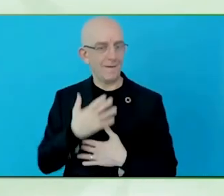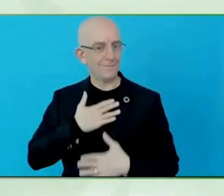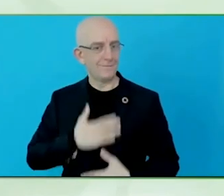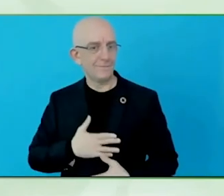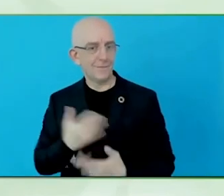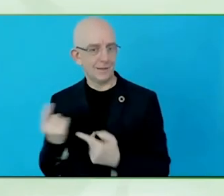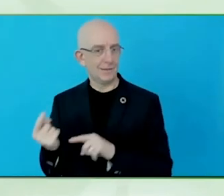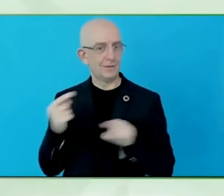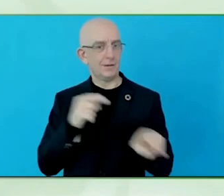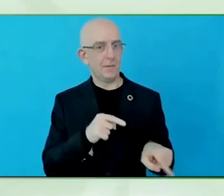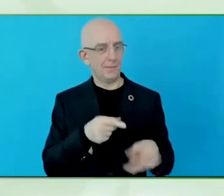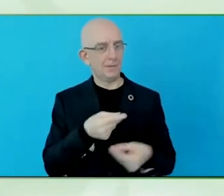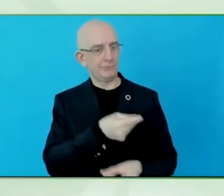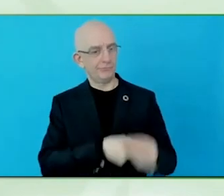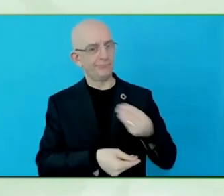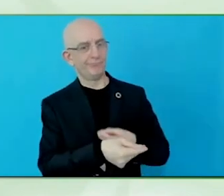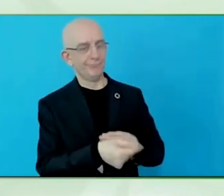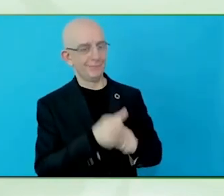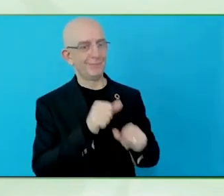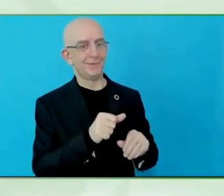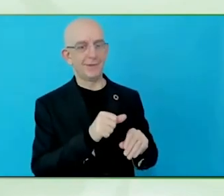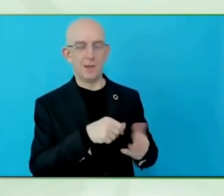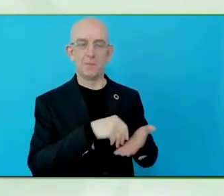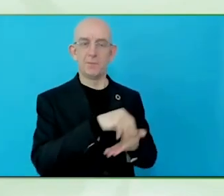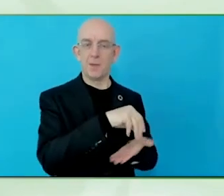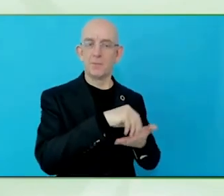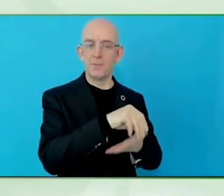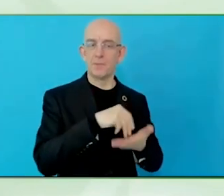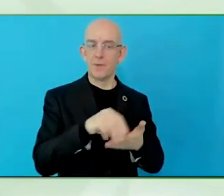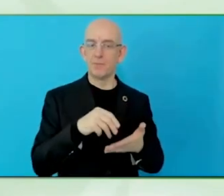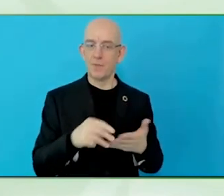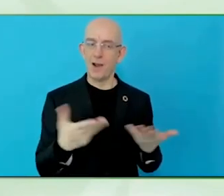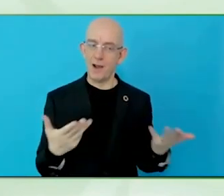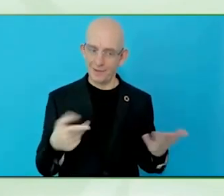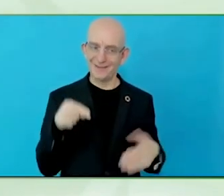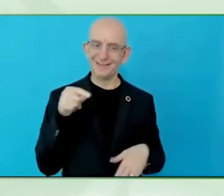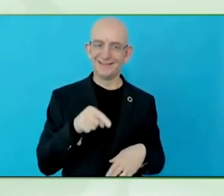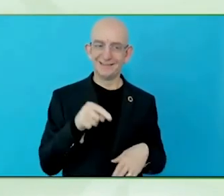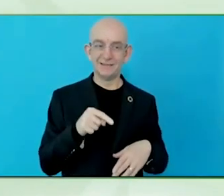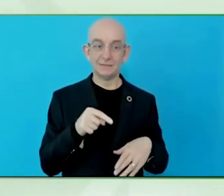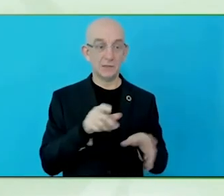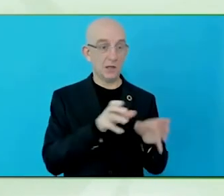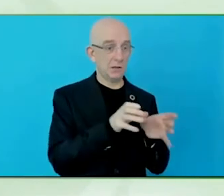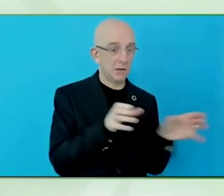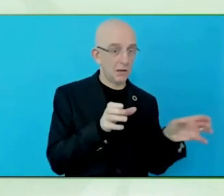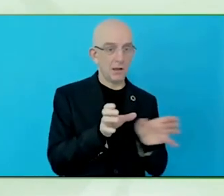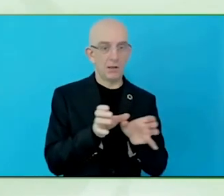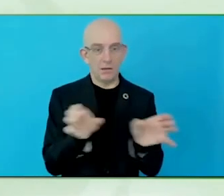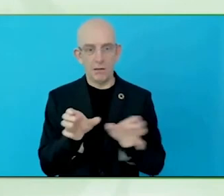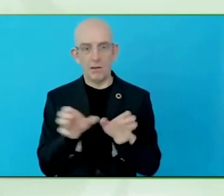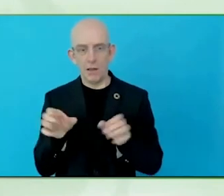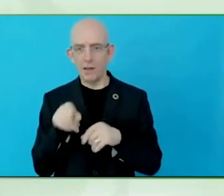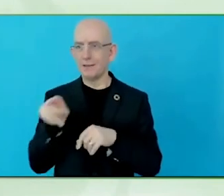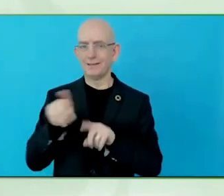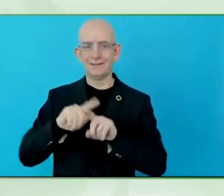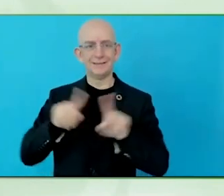It is just so that they have the information online, in one place, and they can make their own informed decisions about